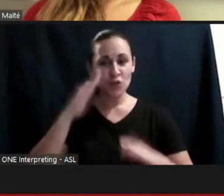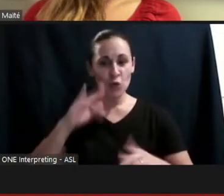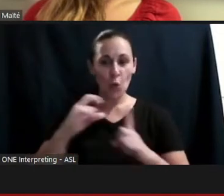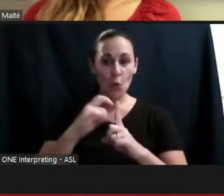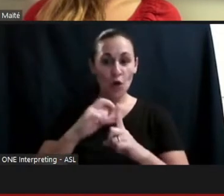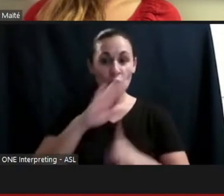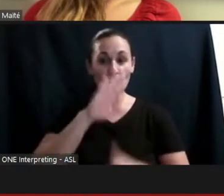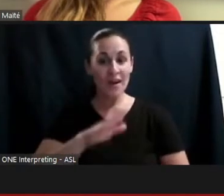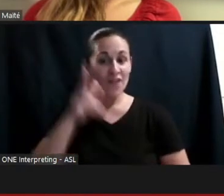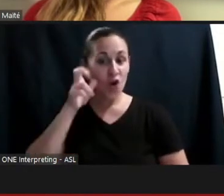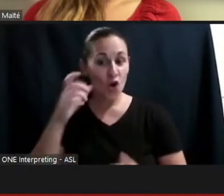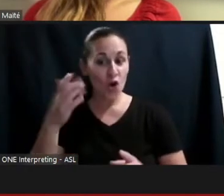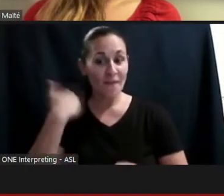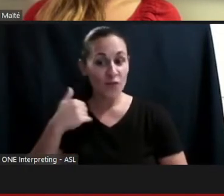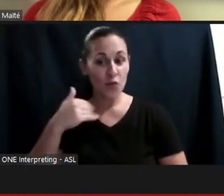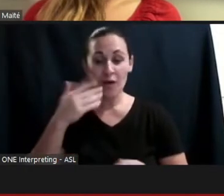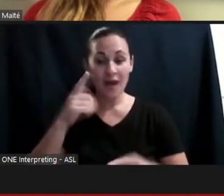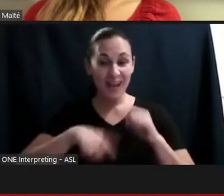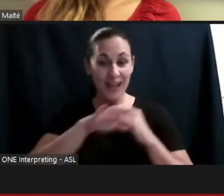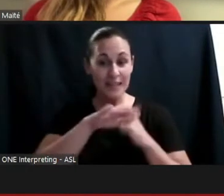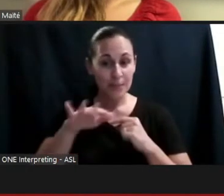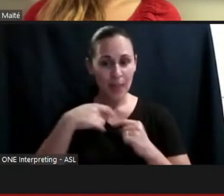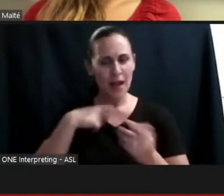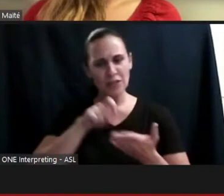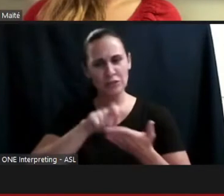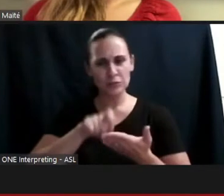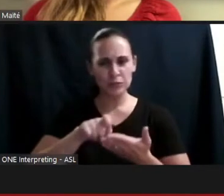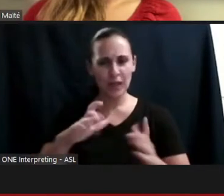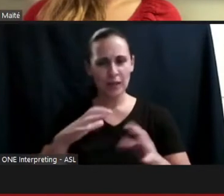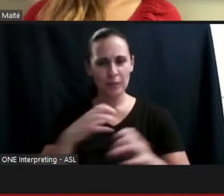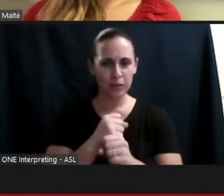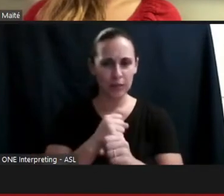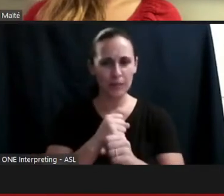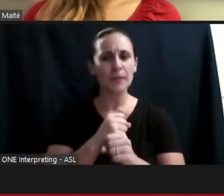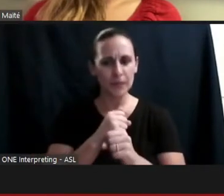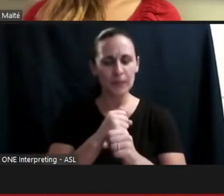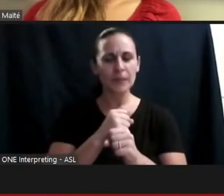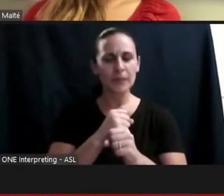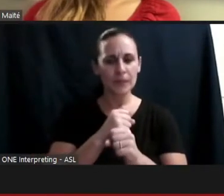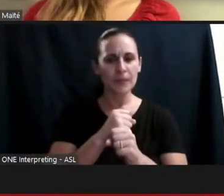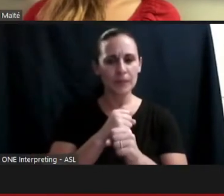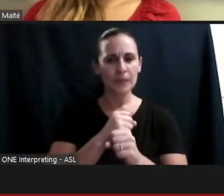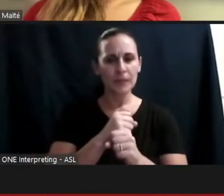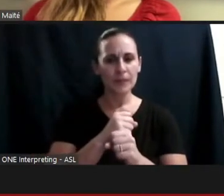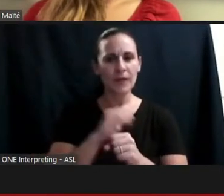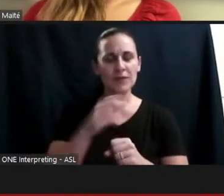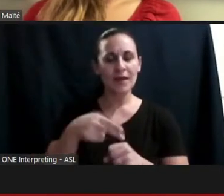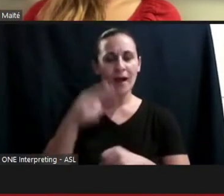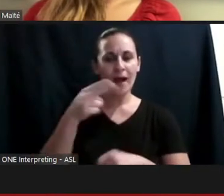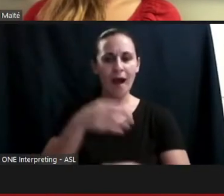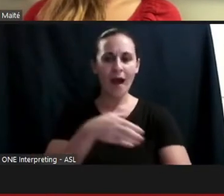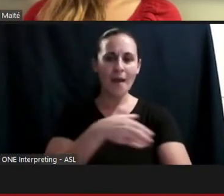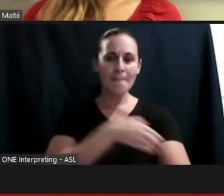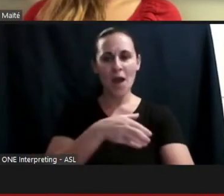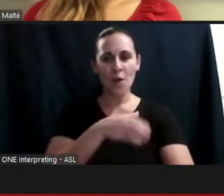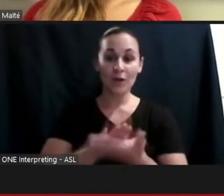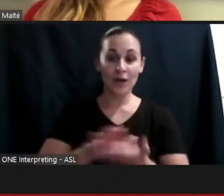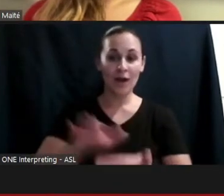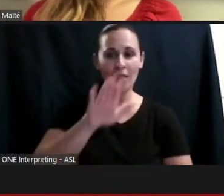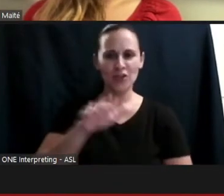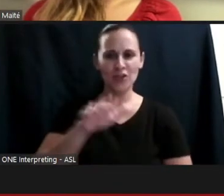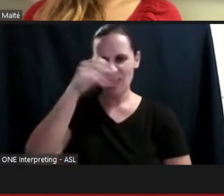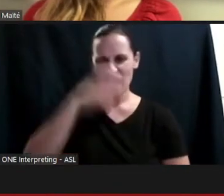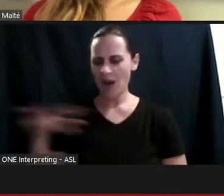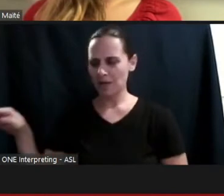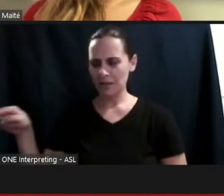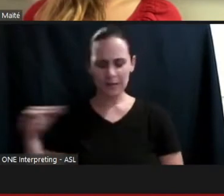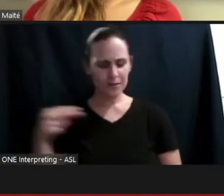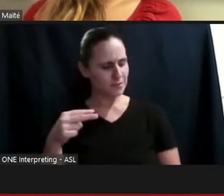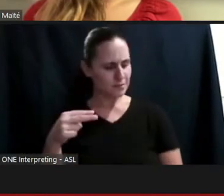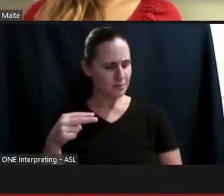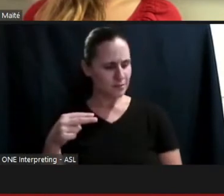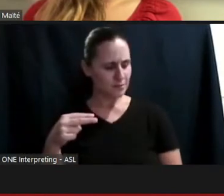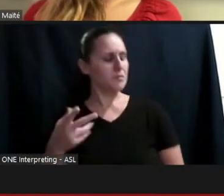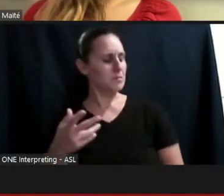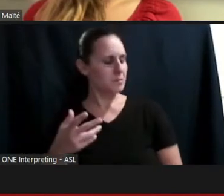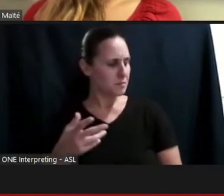know how to spell it. And he's like well, wow, I guess you really did ride the short bus if you